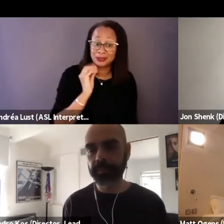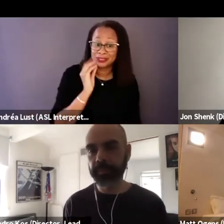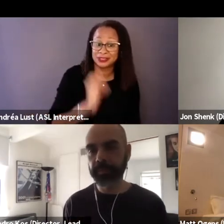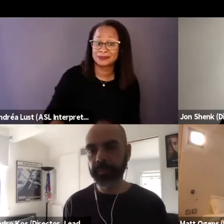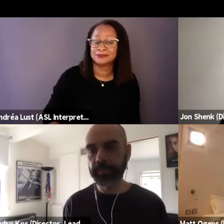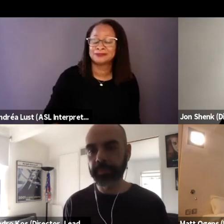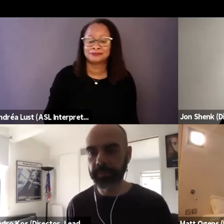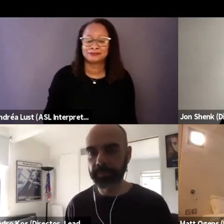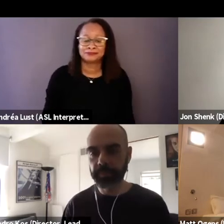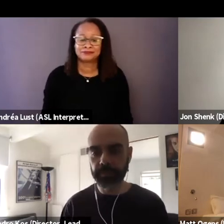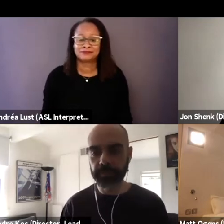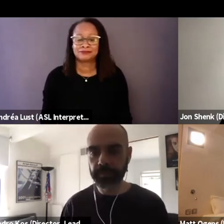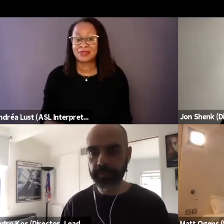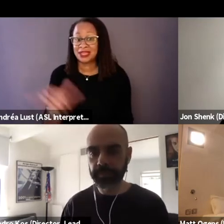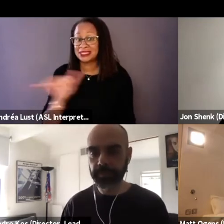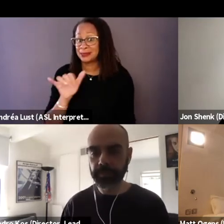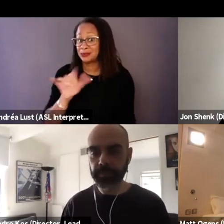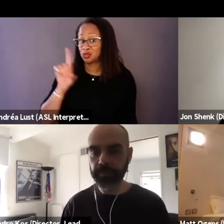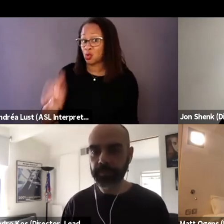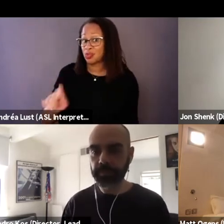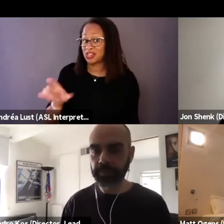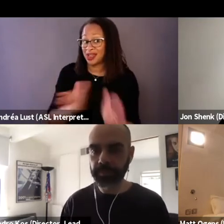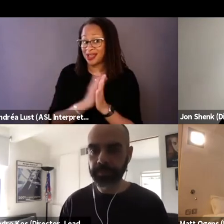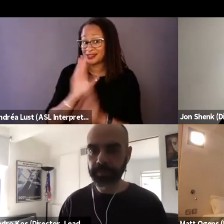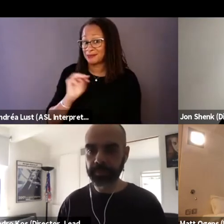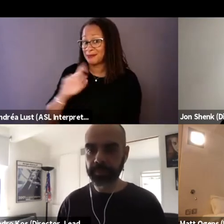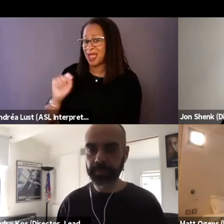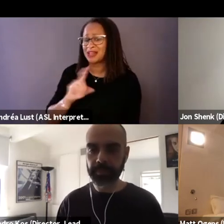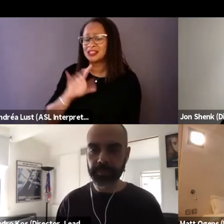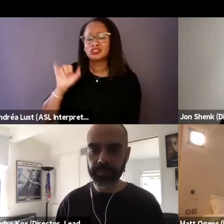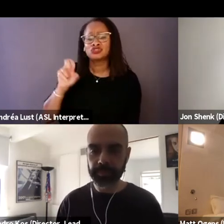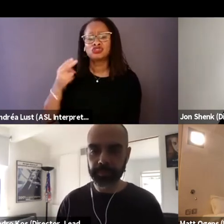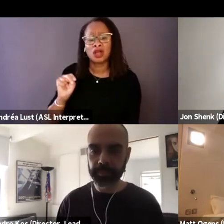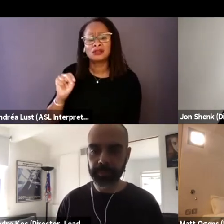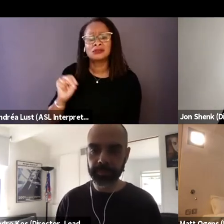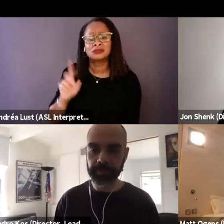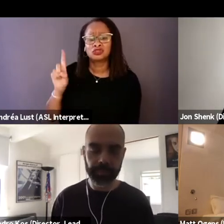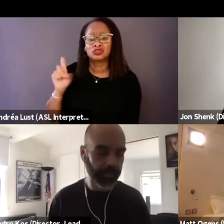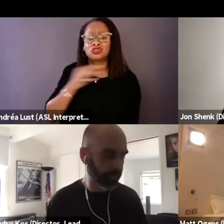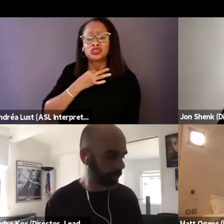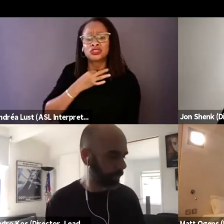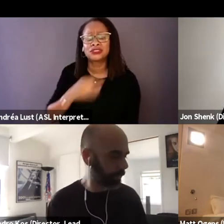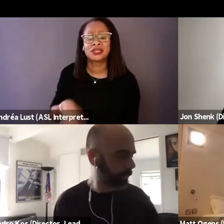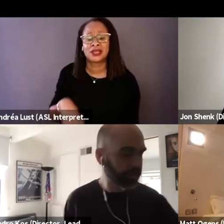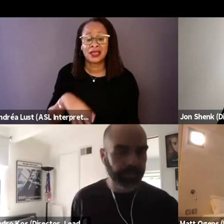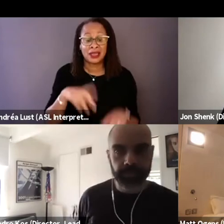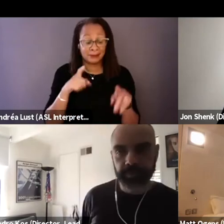And similar to the question I asked Matt, Jon, I'm curious, these subjects, these people,